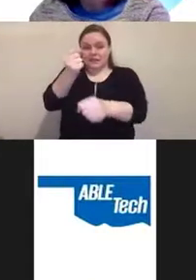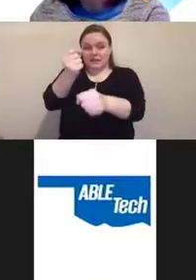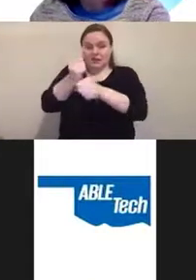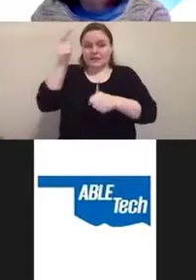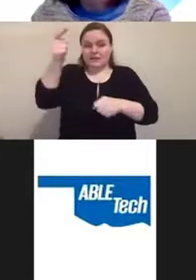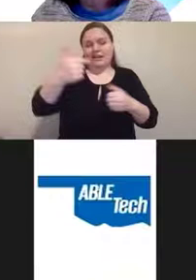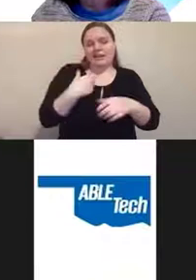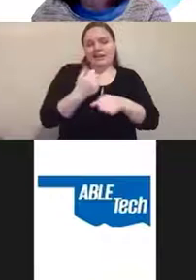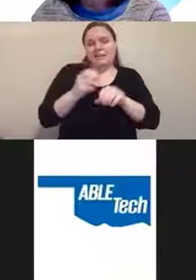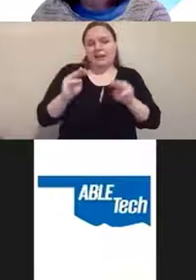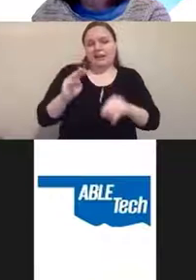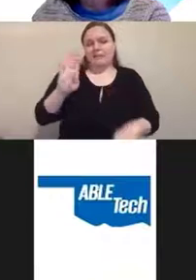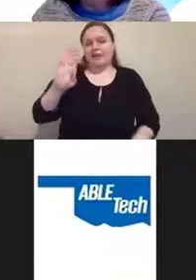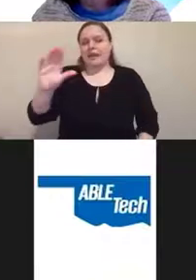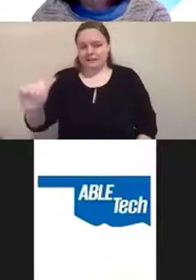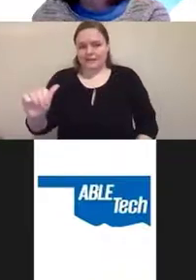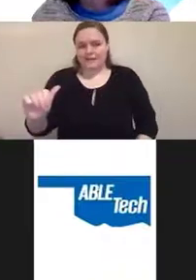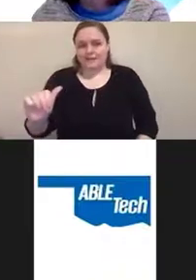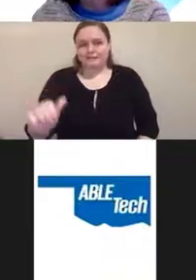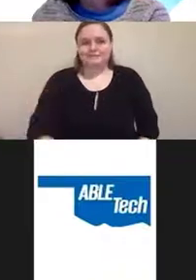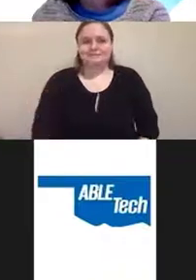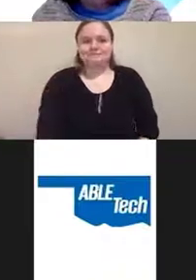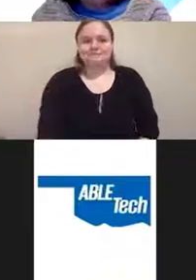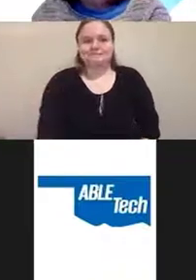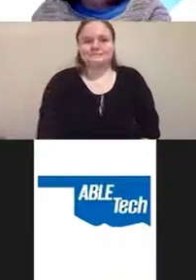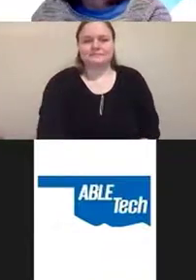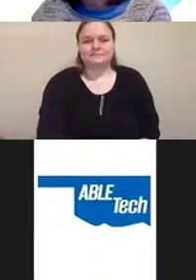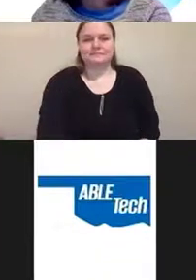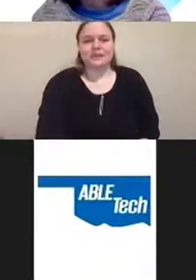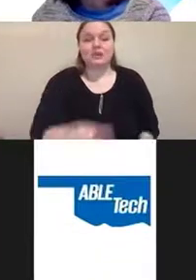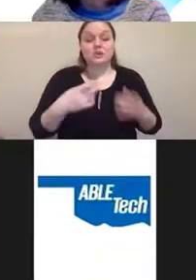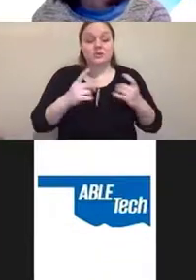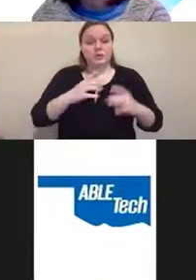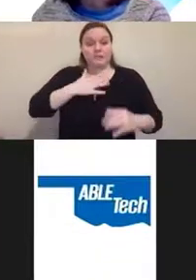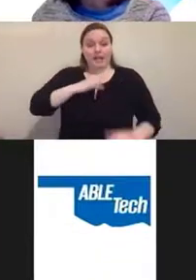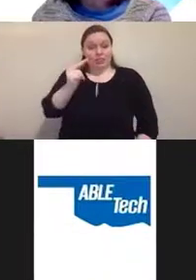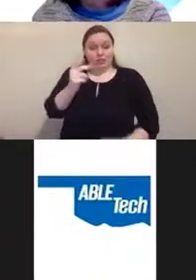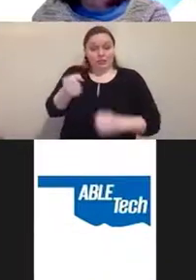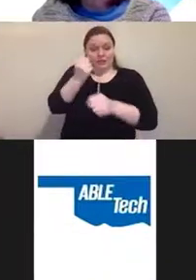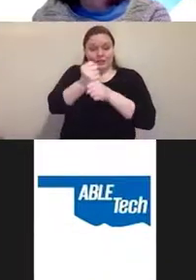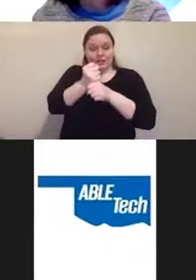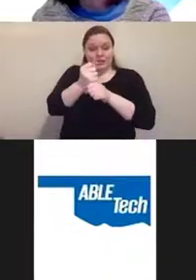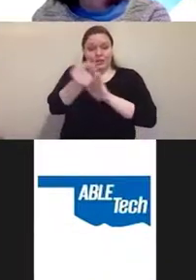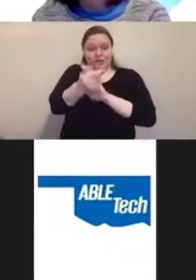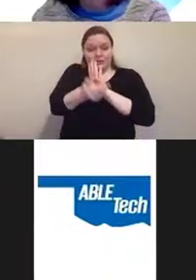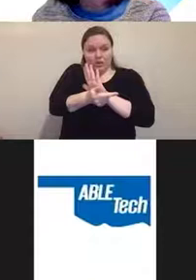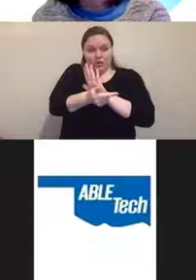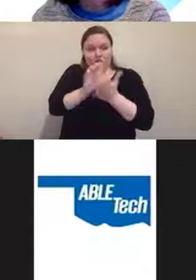But during my third year of law school, we discovered that my daughter had a progressive hearing loss